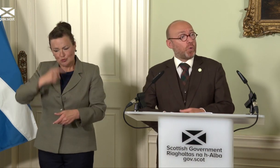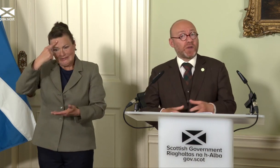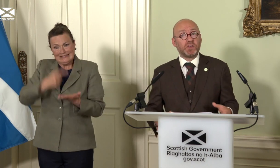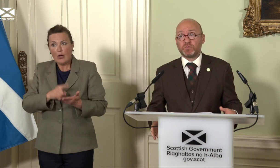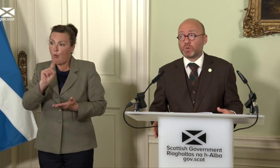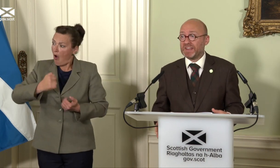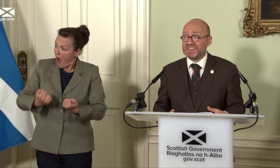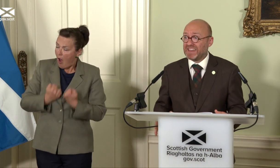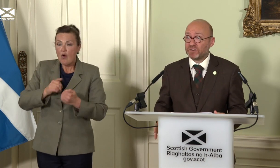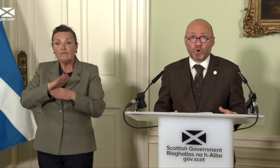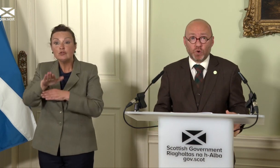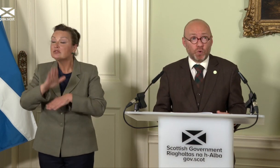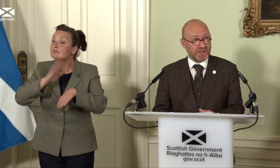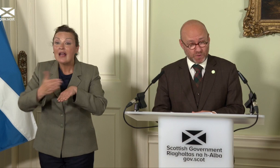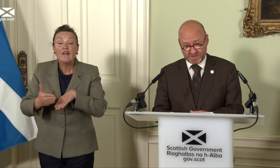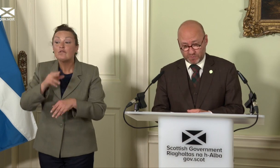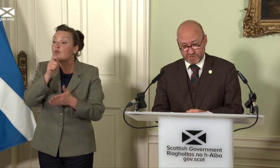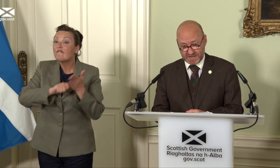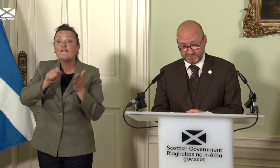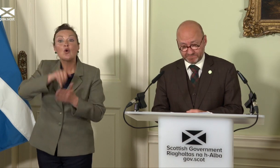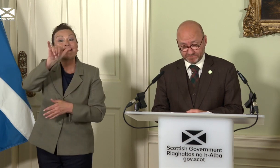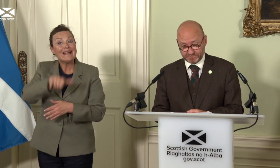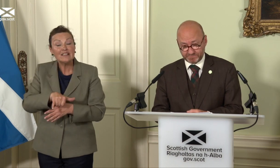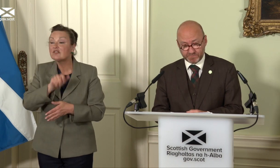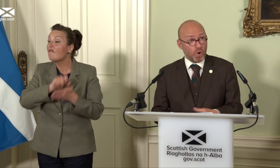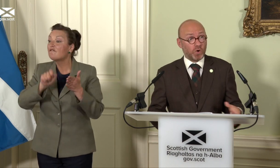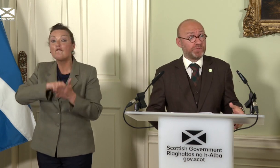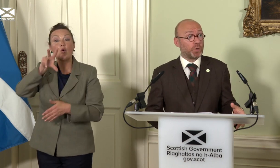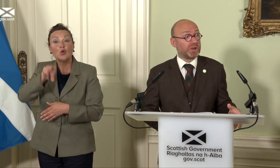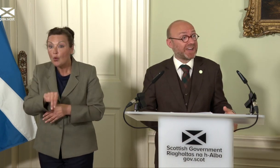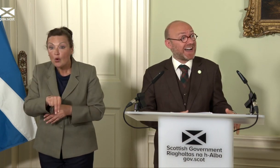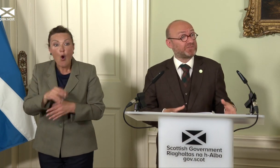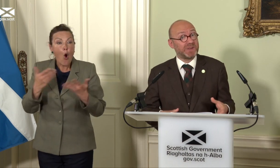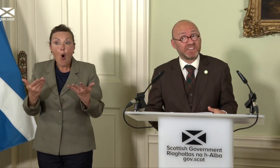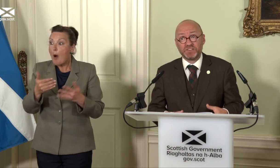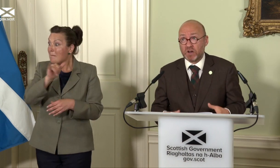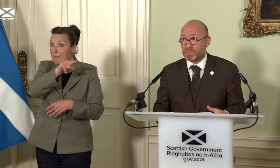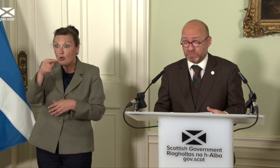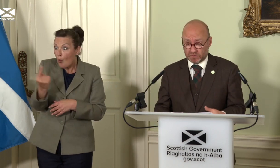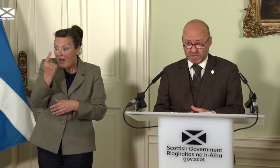So whether you voted yes or no in 2014, or if you are one of the half a million young people